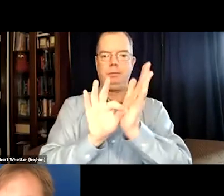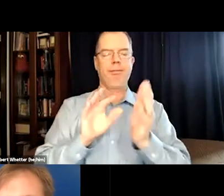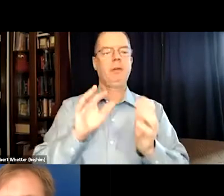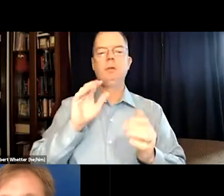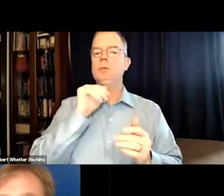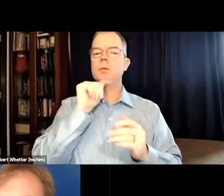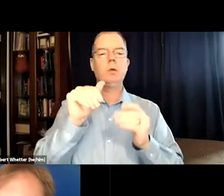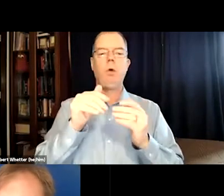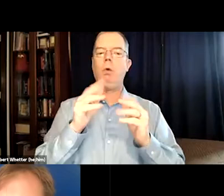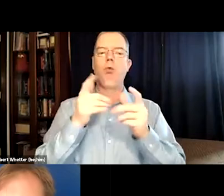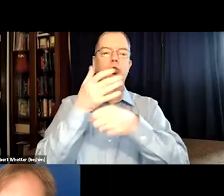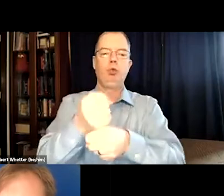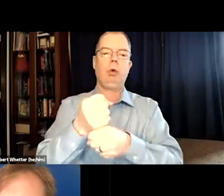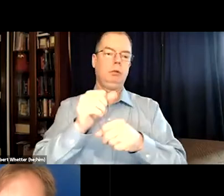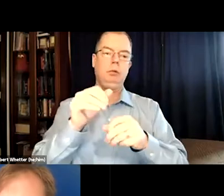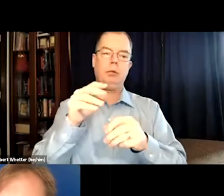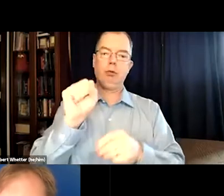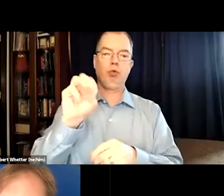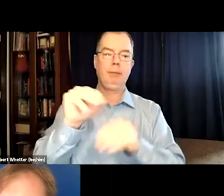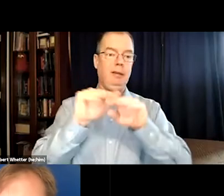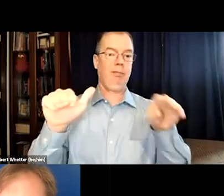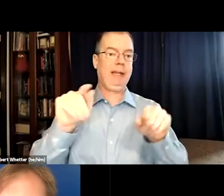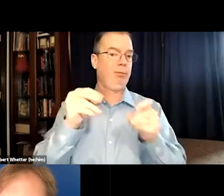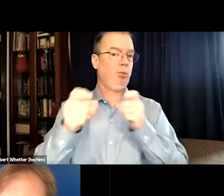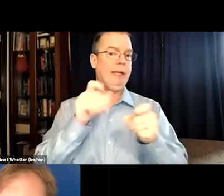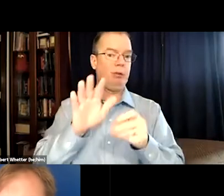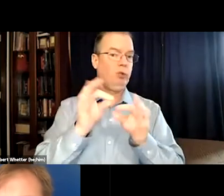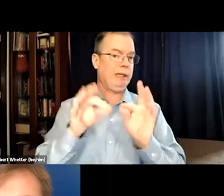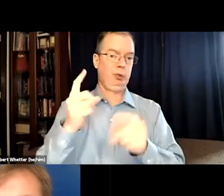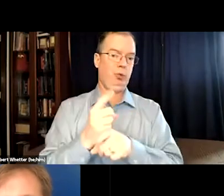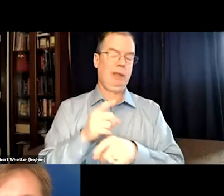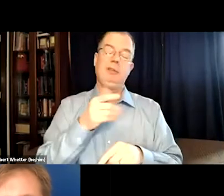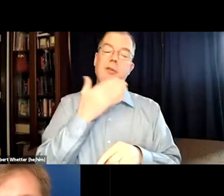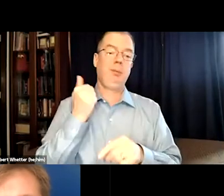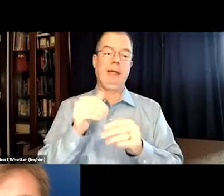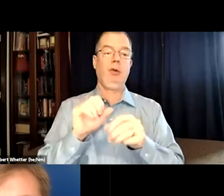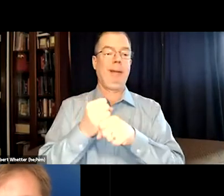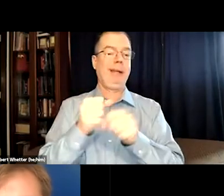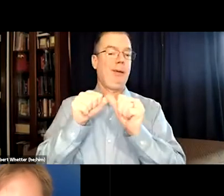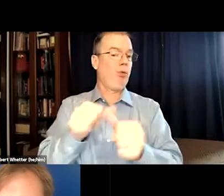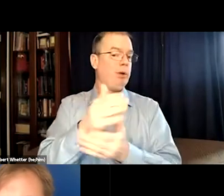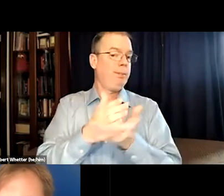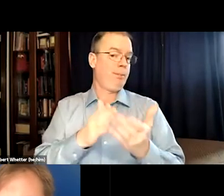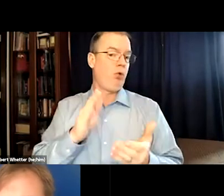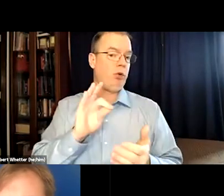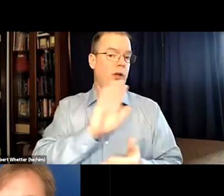And then it's permanently attached to the file. And don't trust the social media platforms to handle your captioning correctly.